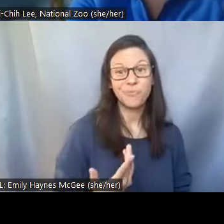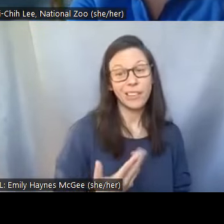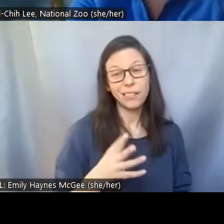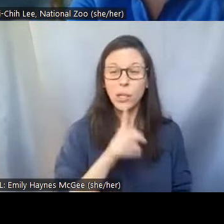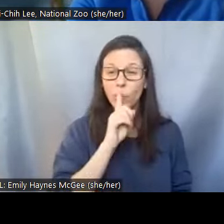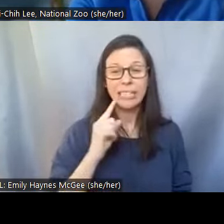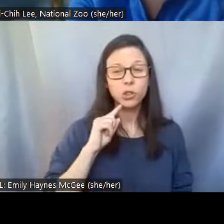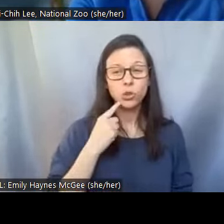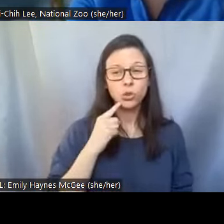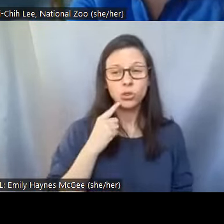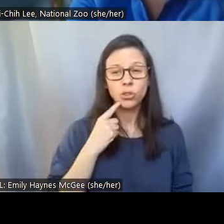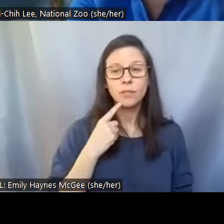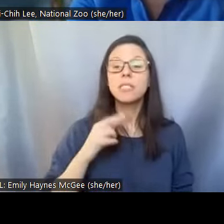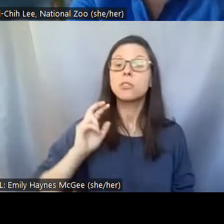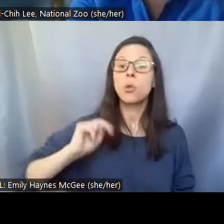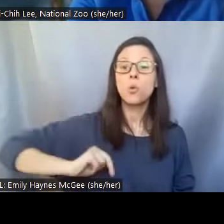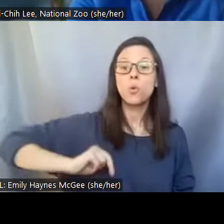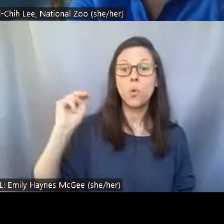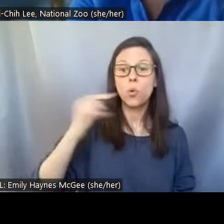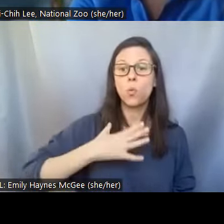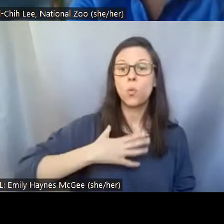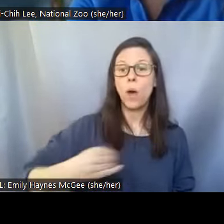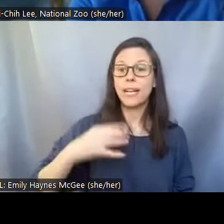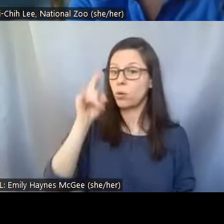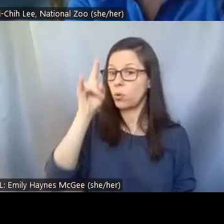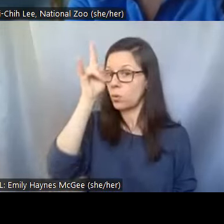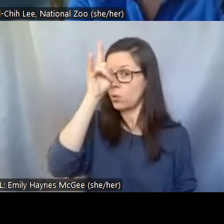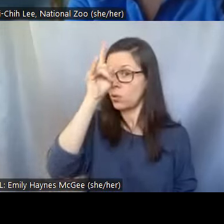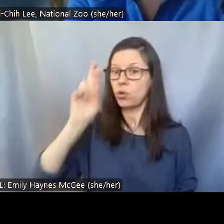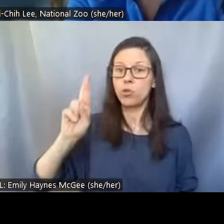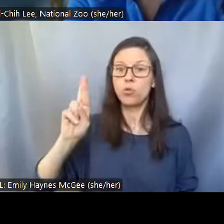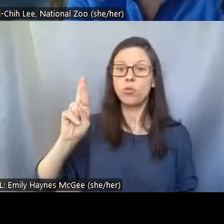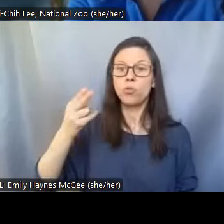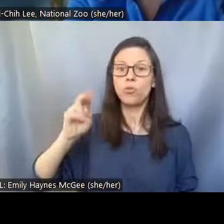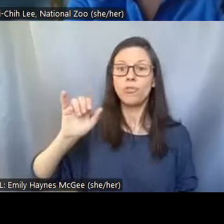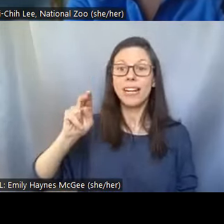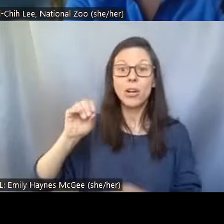now would be the Northern white rhino because we only have two female left in the whole world and